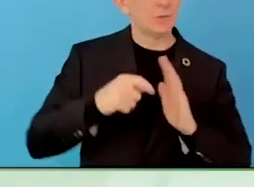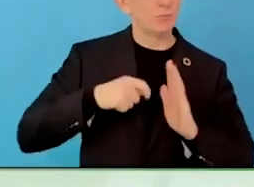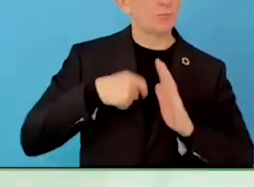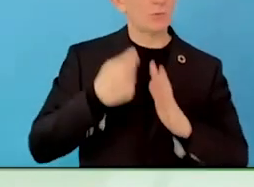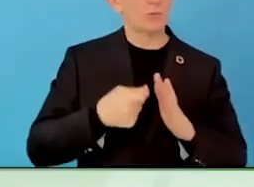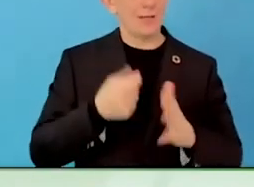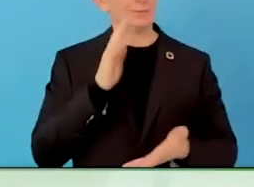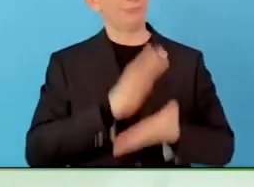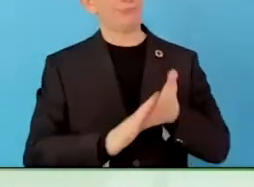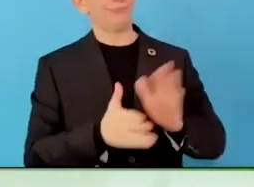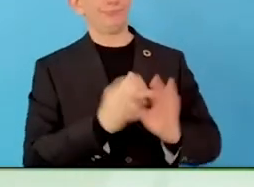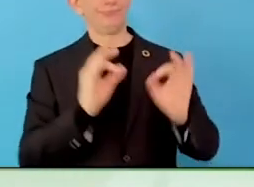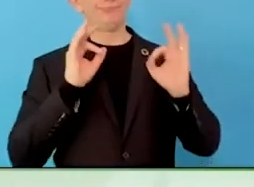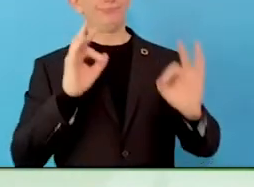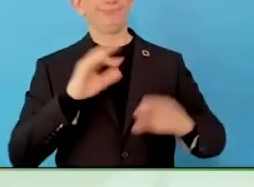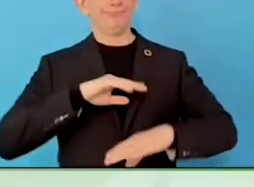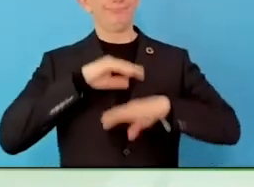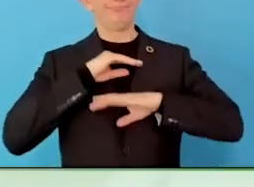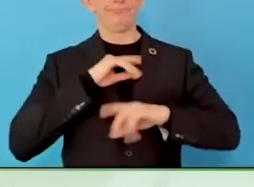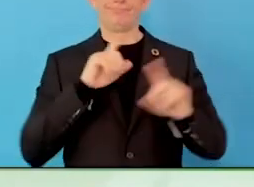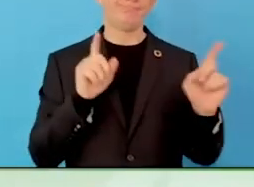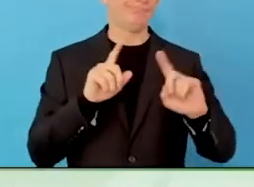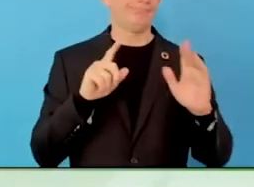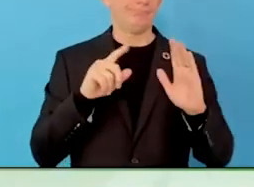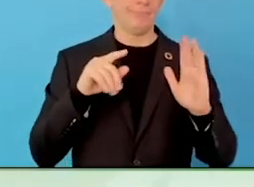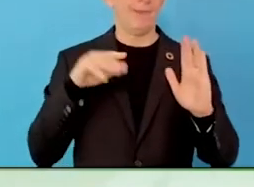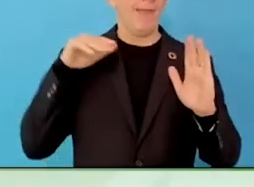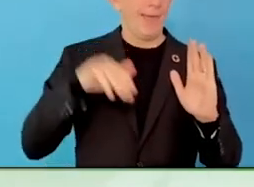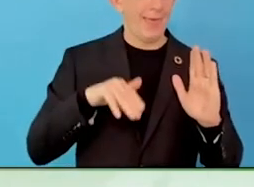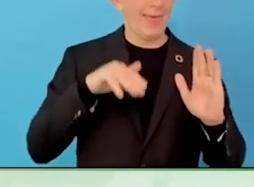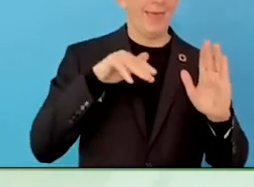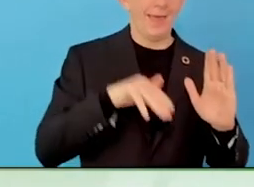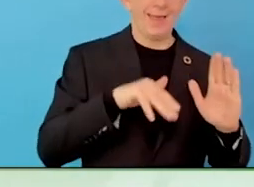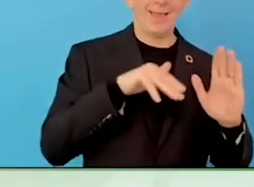The data shows no substantial increase in the success rate of